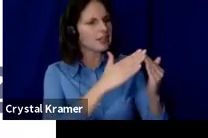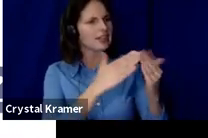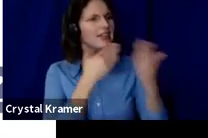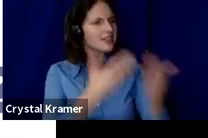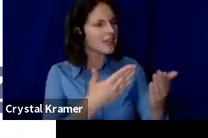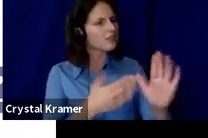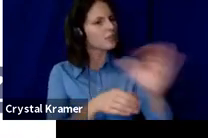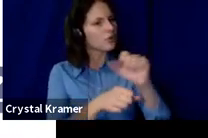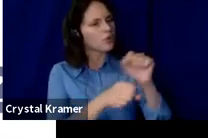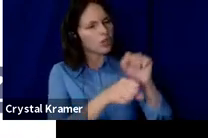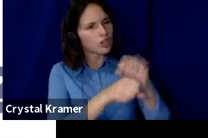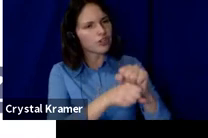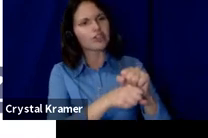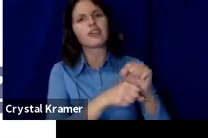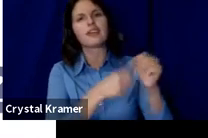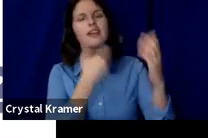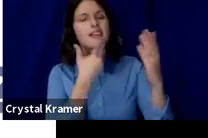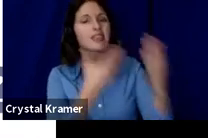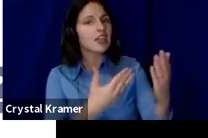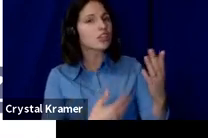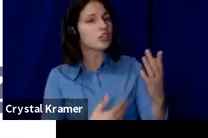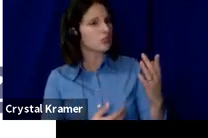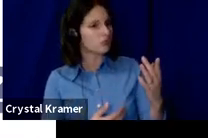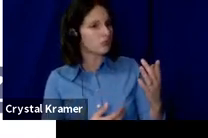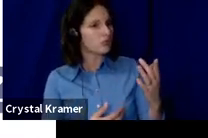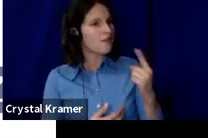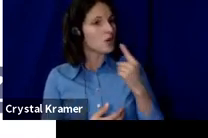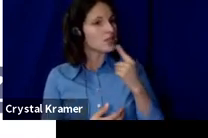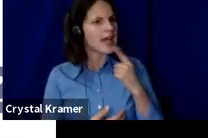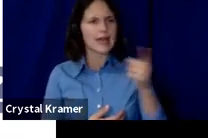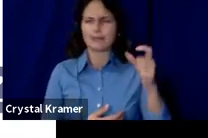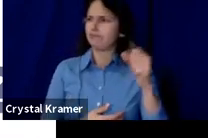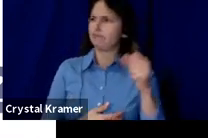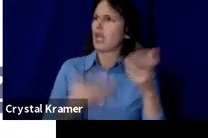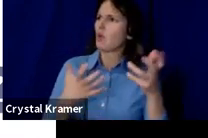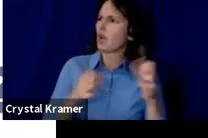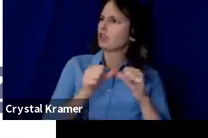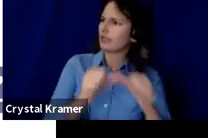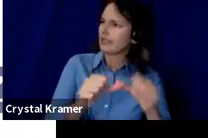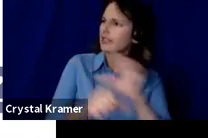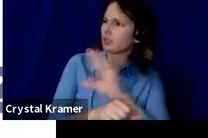saying that you want us to continue doing what we do.